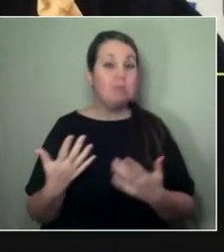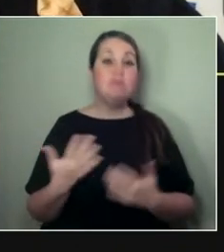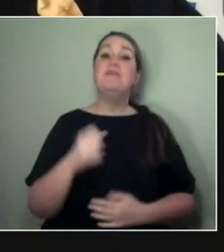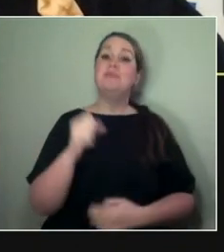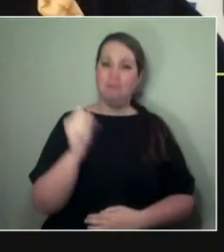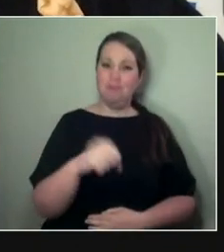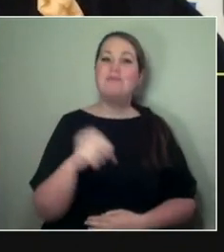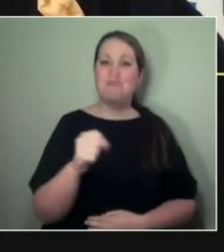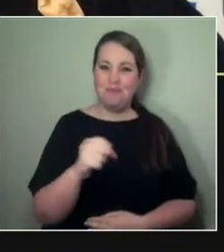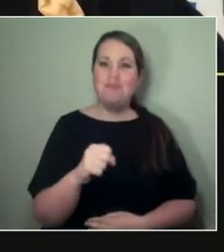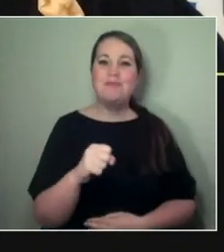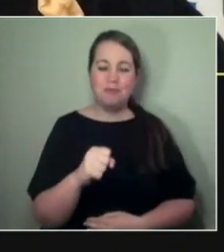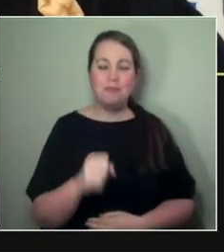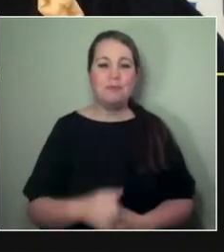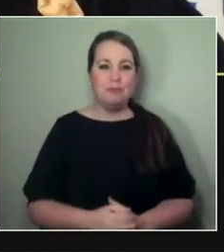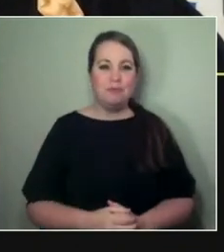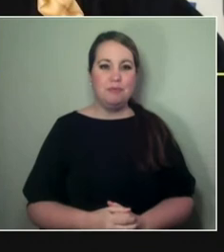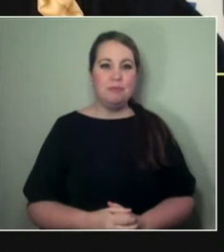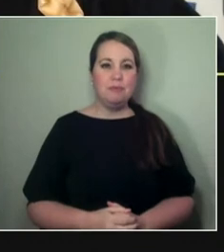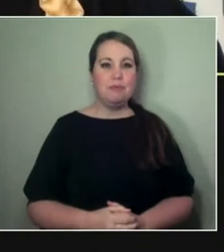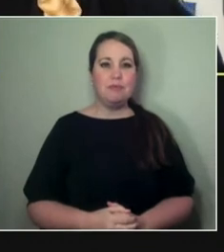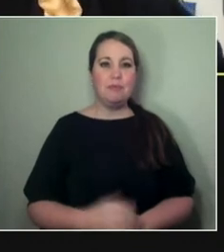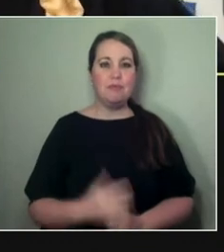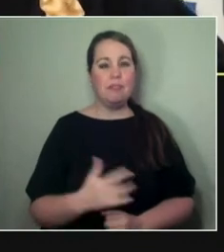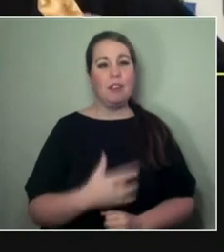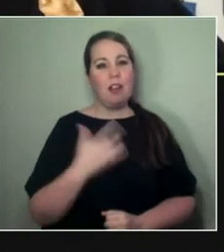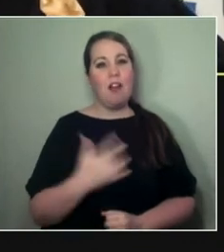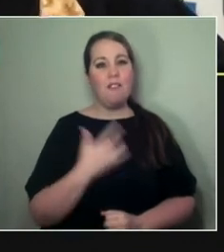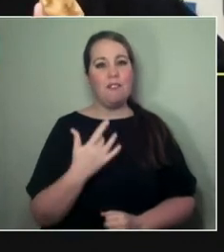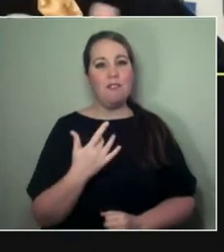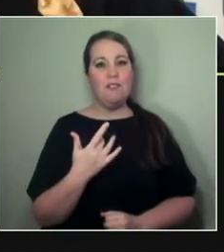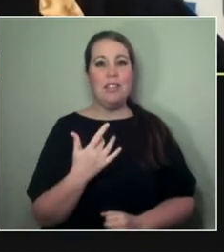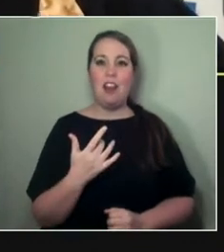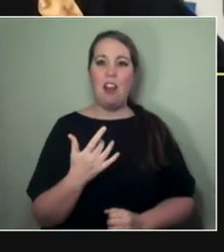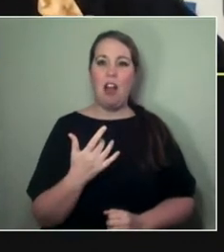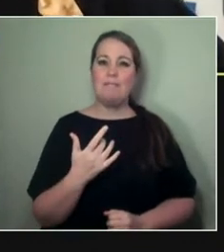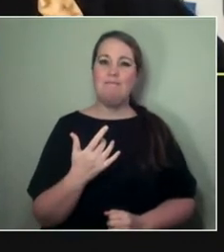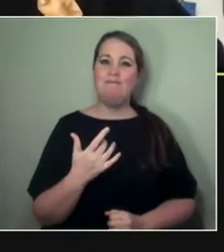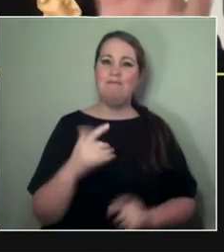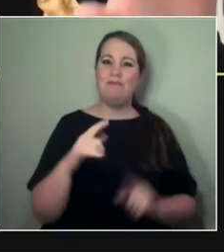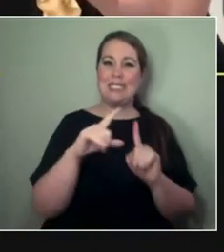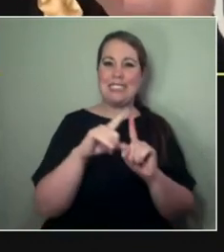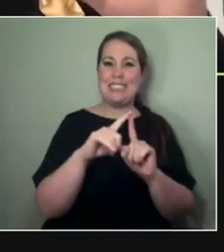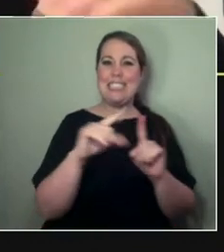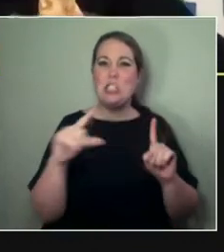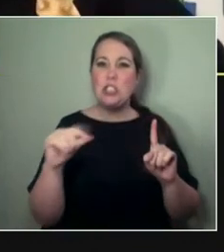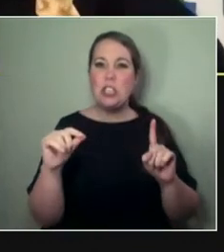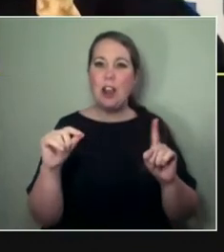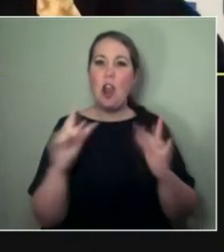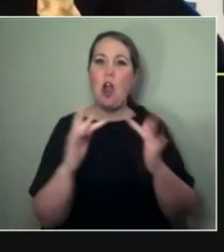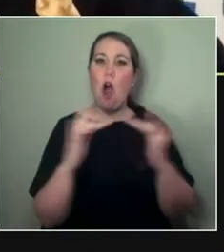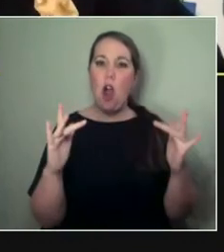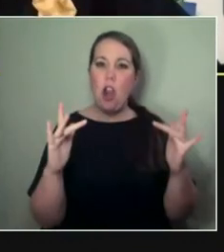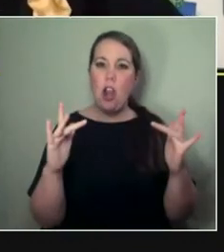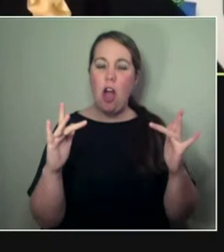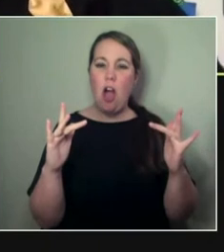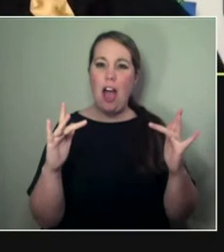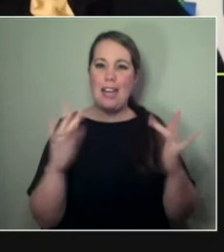I feel like there's definitely loss in the distance and in the boxes on the screen. - Yup.